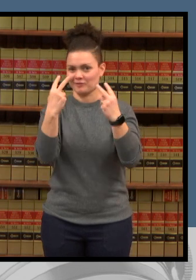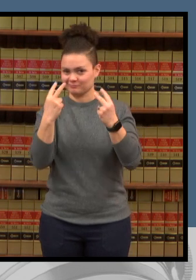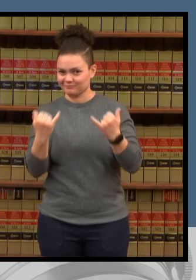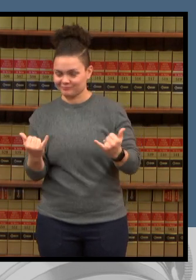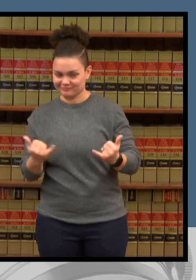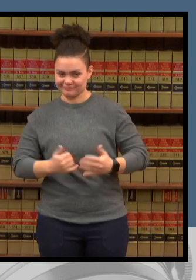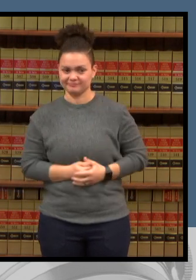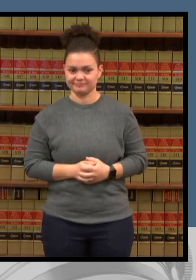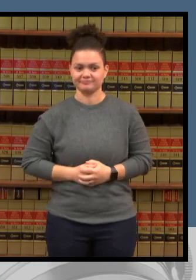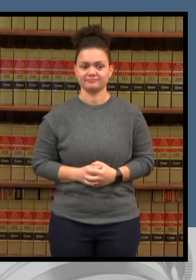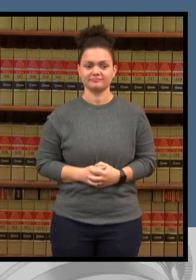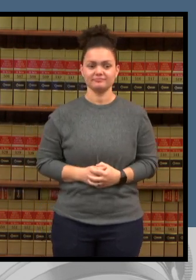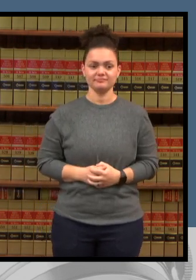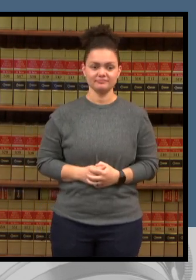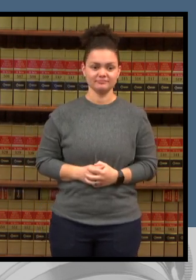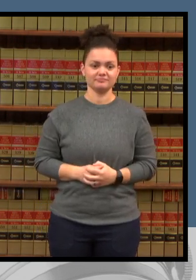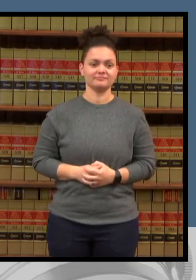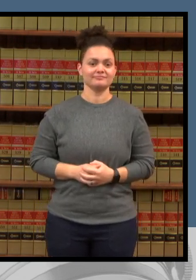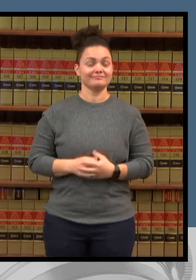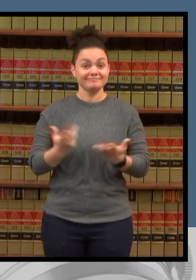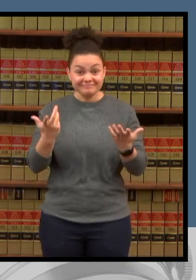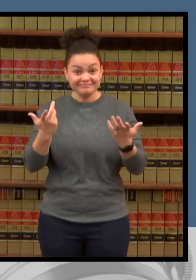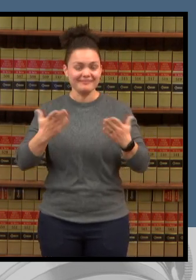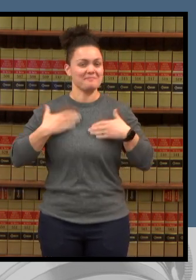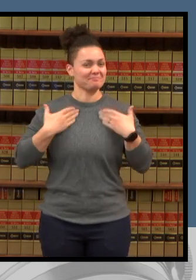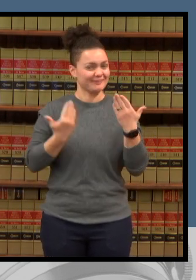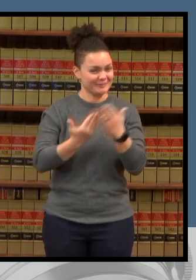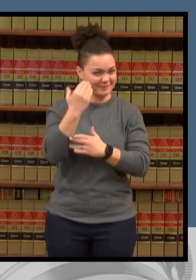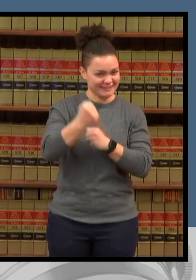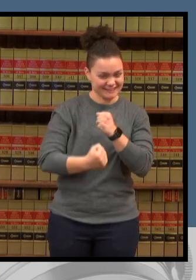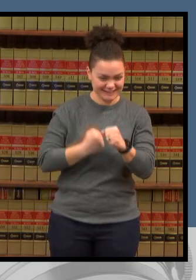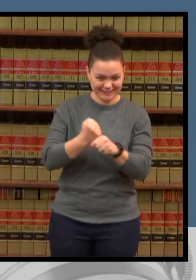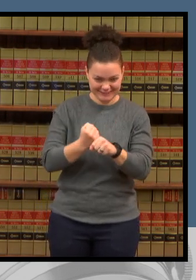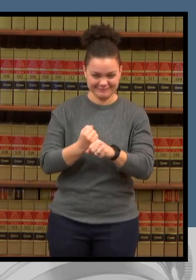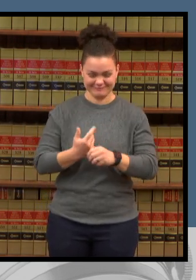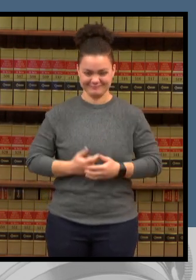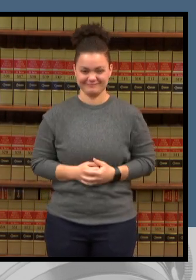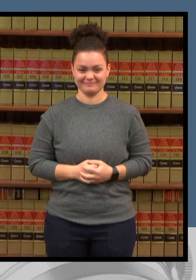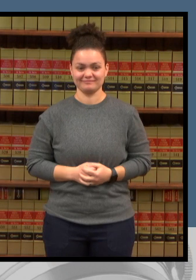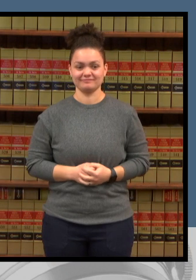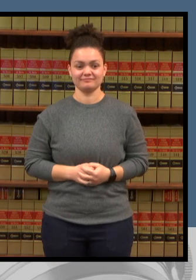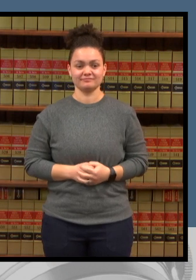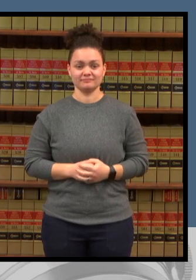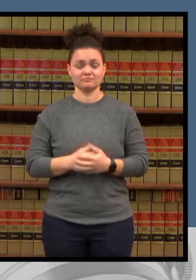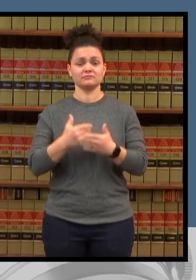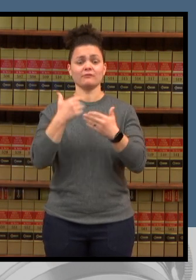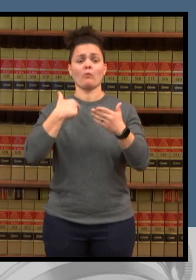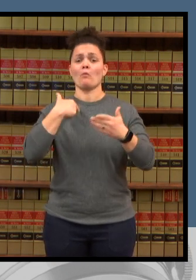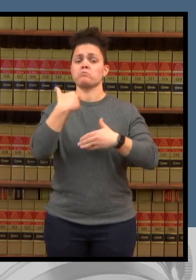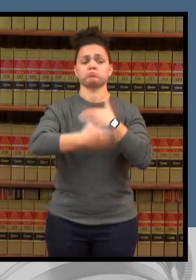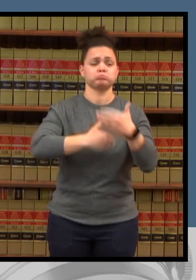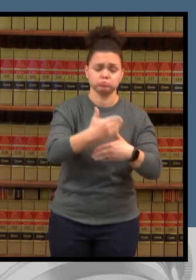a happy new year before we get started i want again to say to everyone affected by the martial